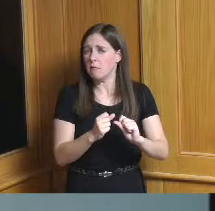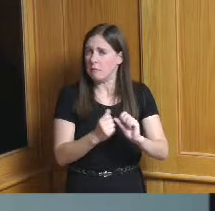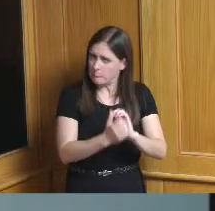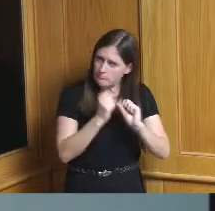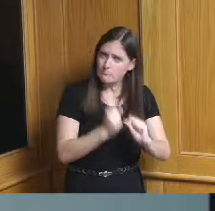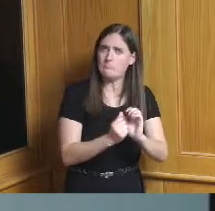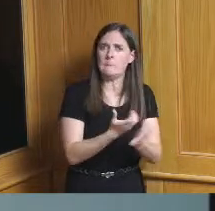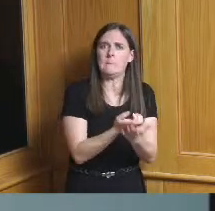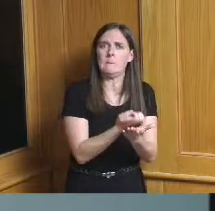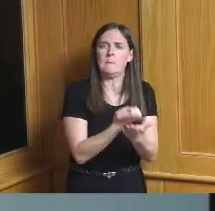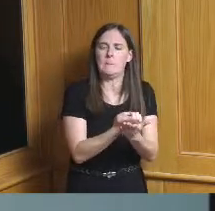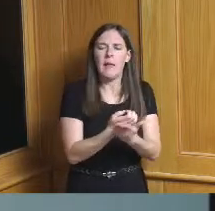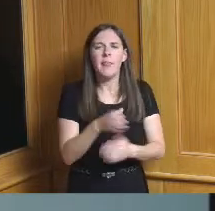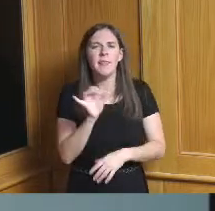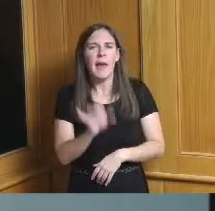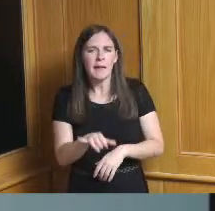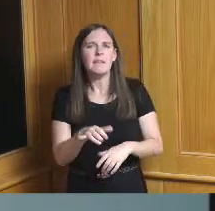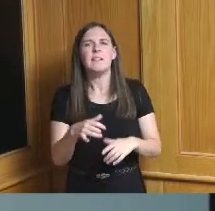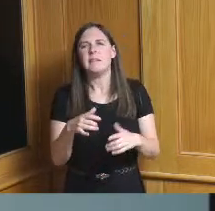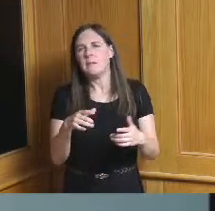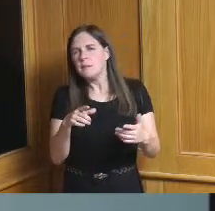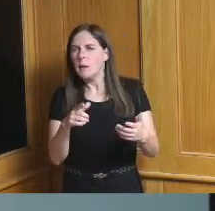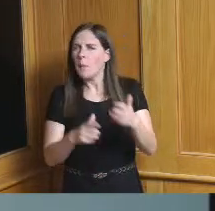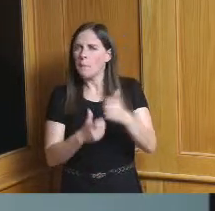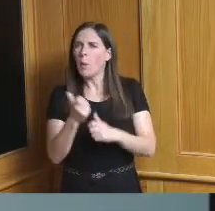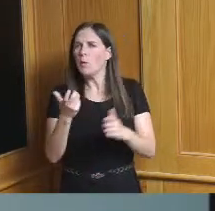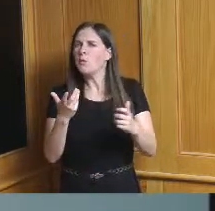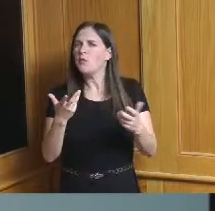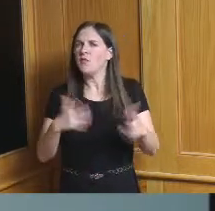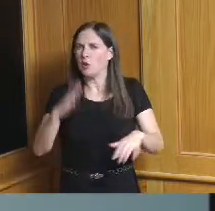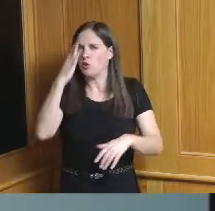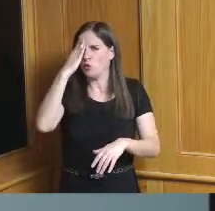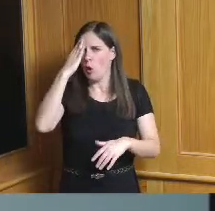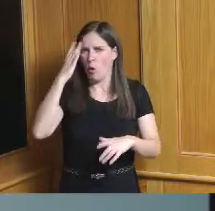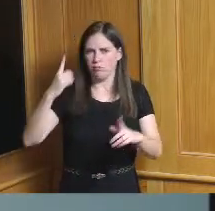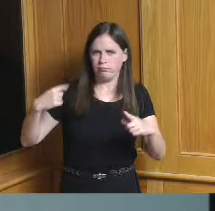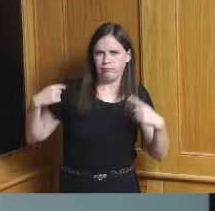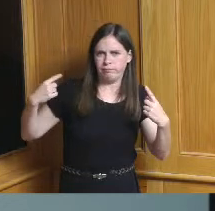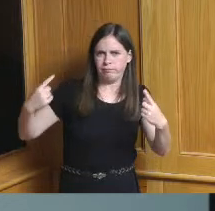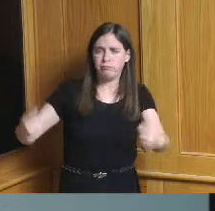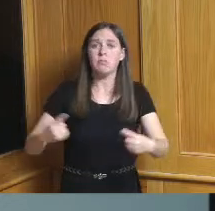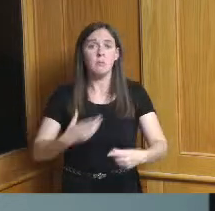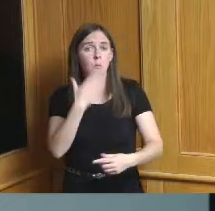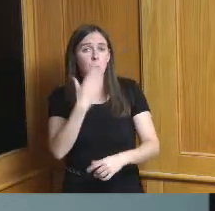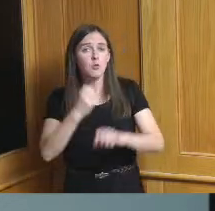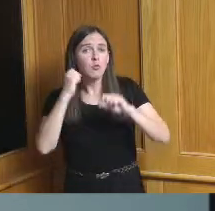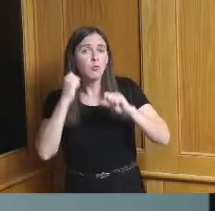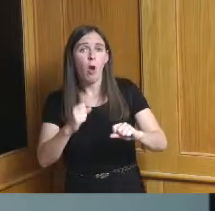strengths that would seem familiar to us from a long time right we have a very strong fortune 500